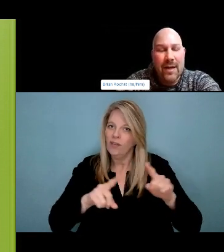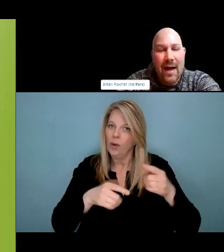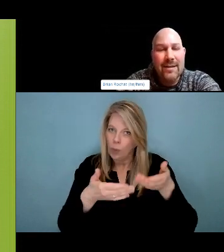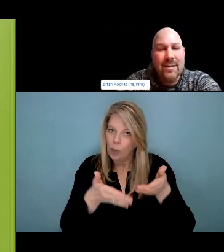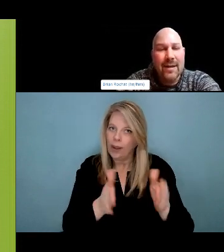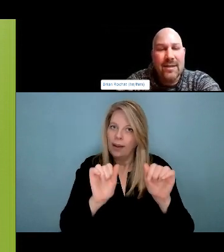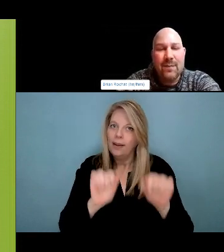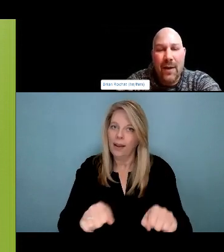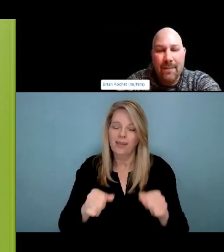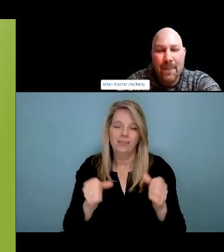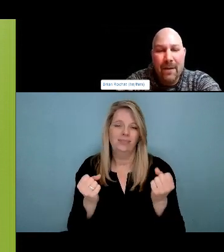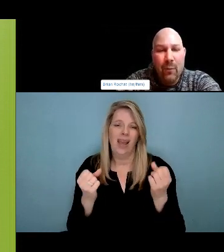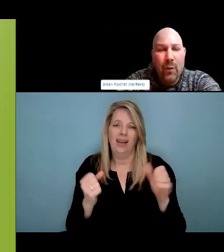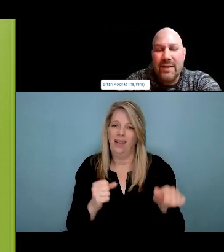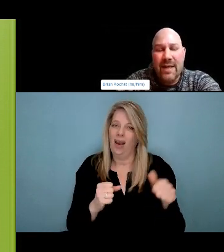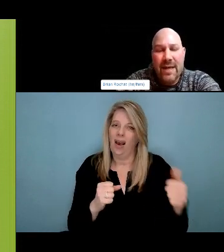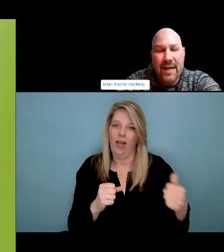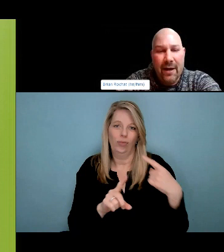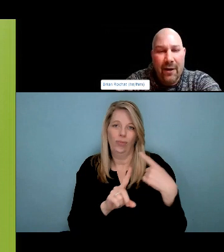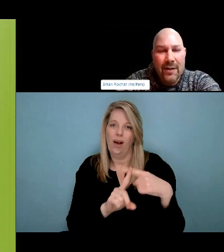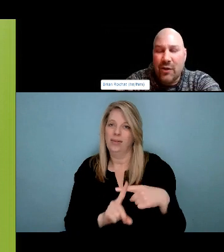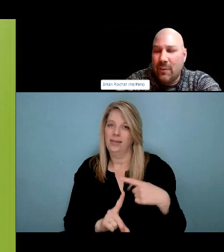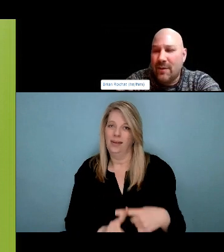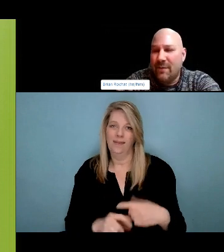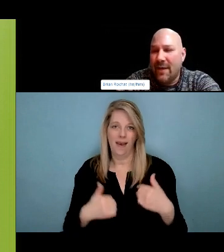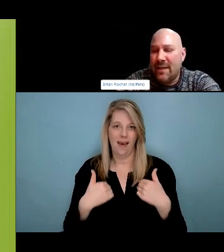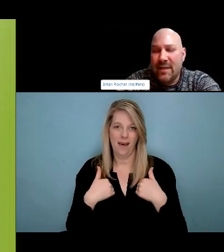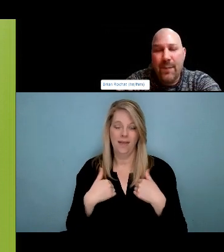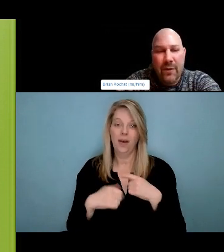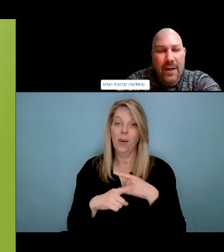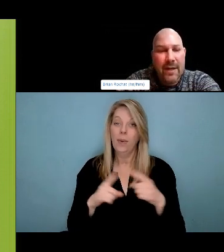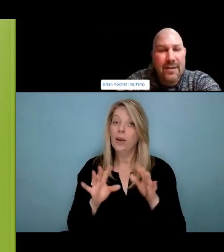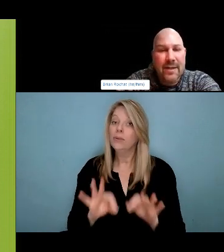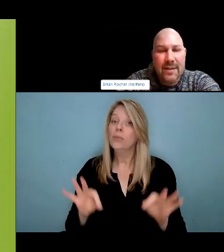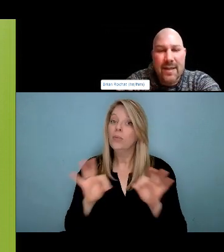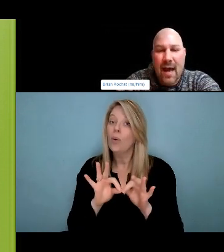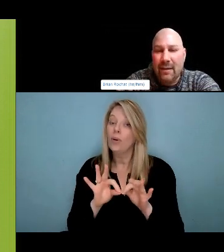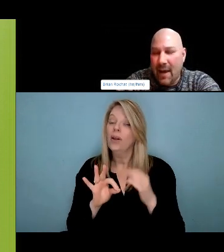people like myself can still go to the hospital and still receive the care that we deserve